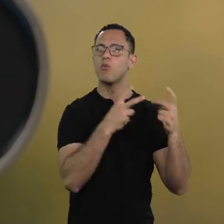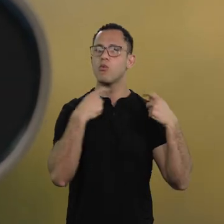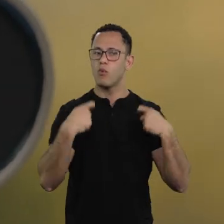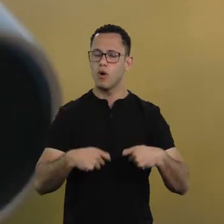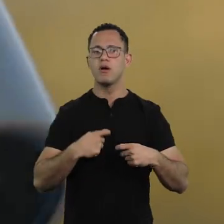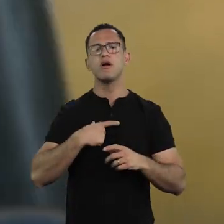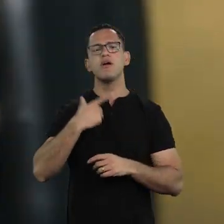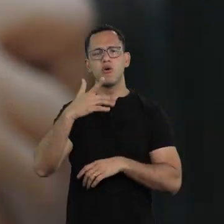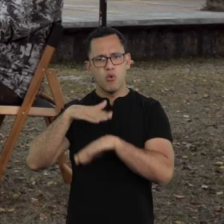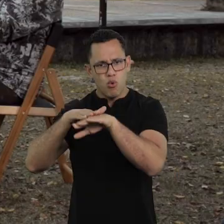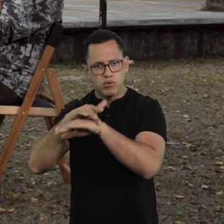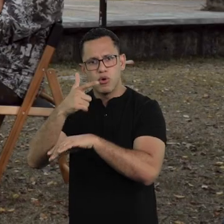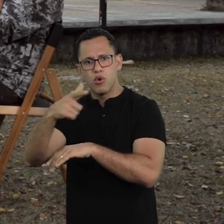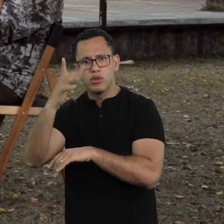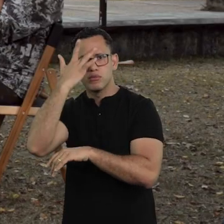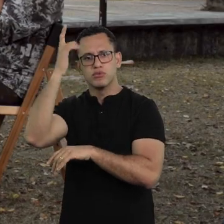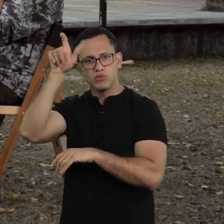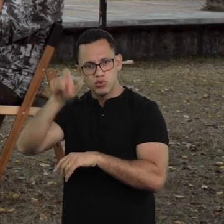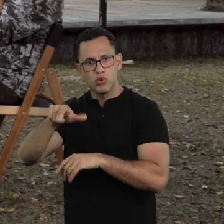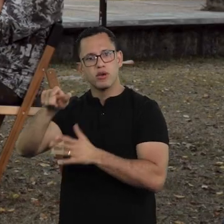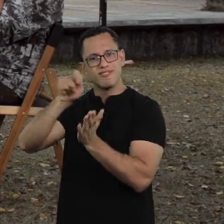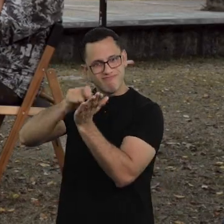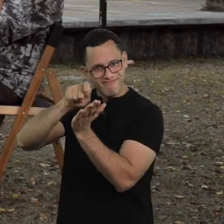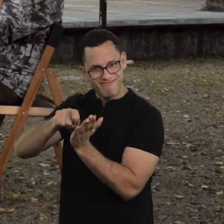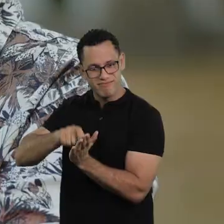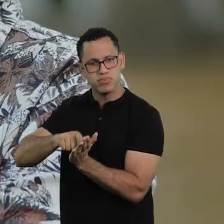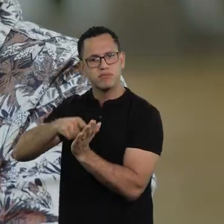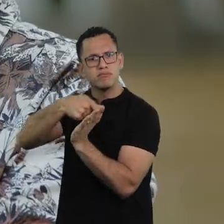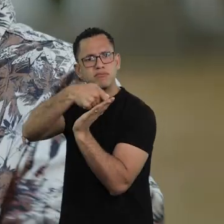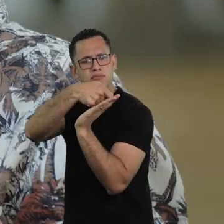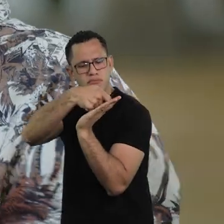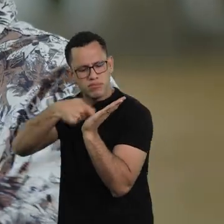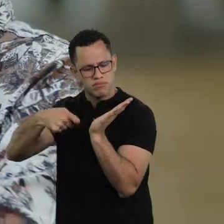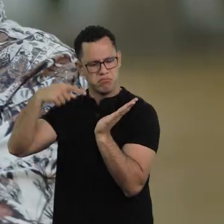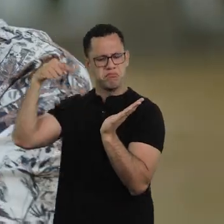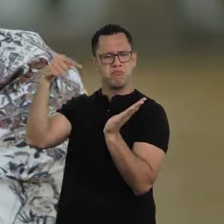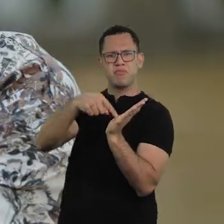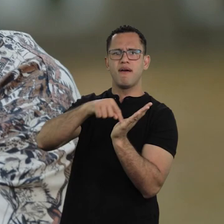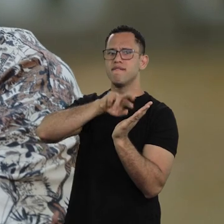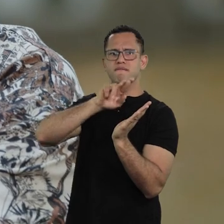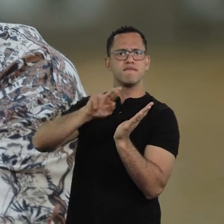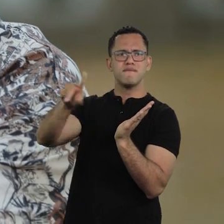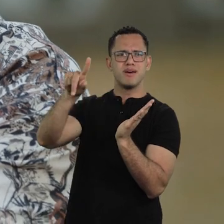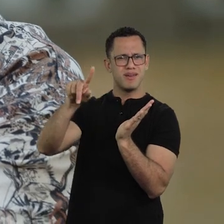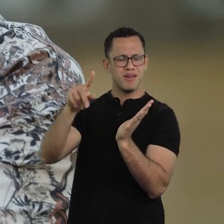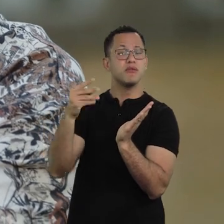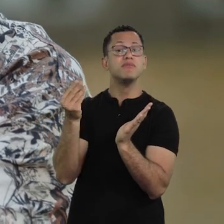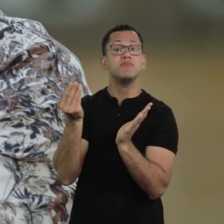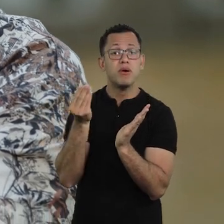I talked a lot with other chroniclers, our text has changed a lot, because